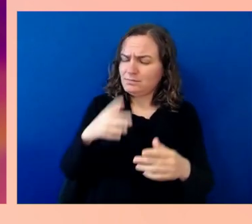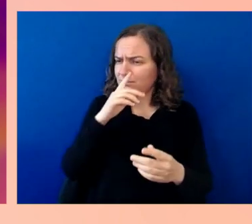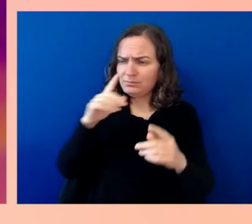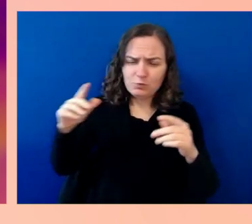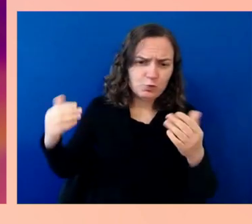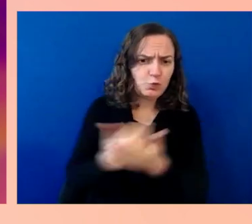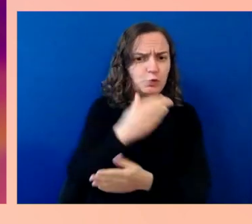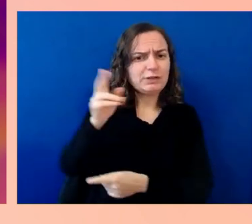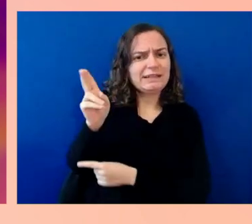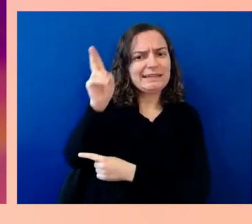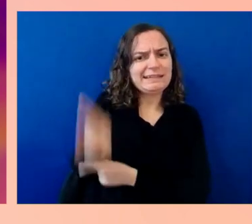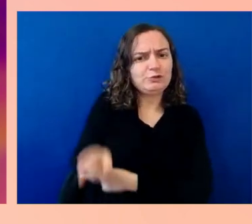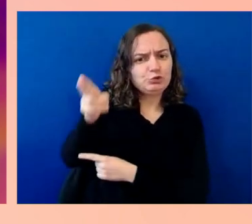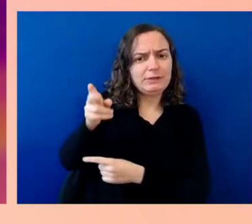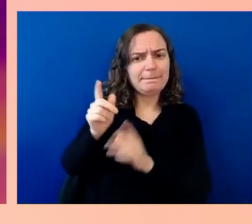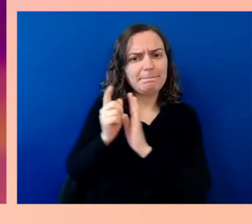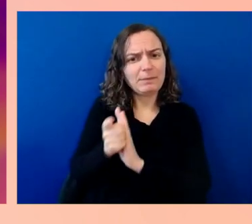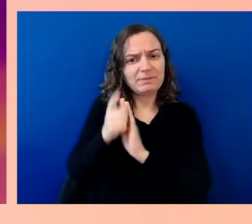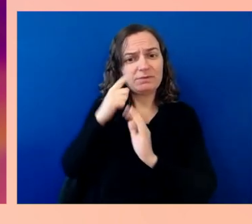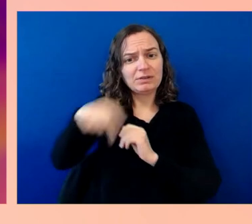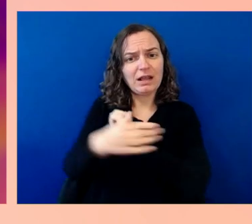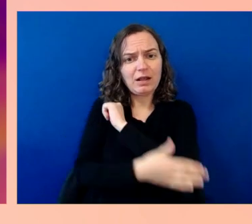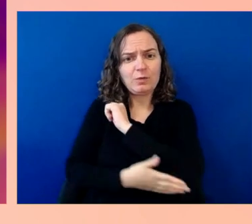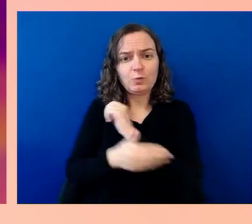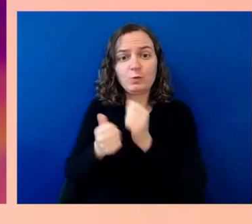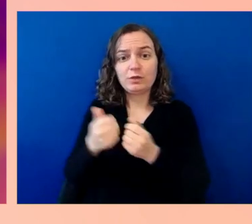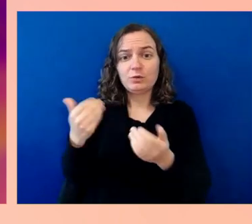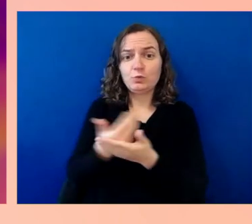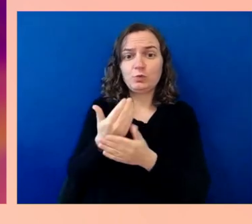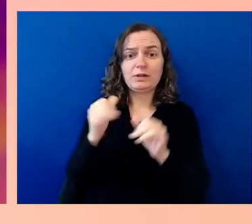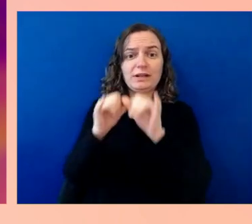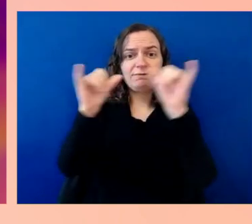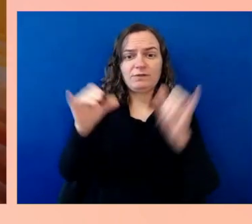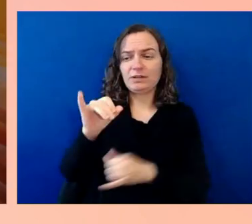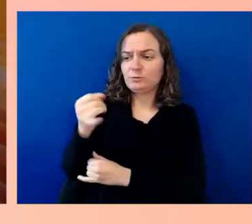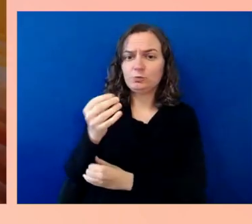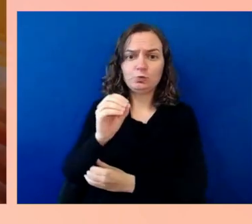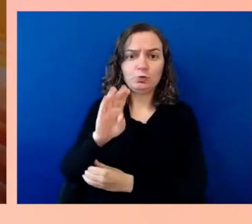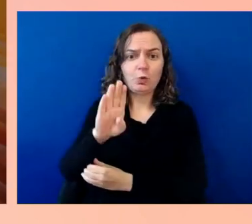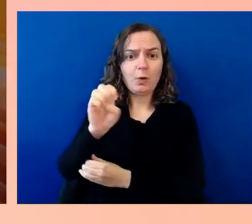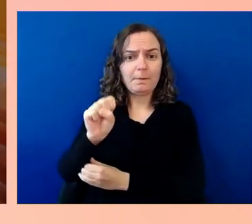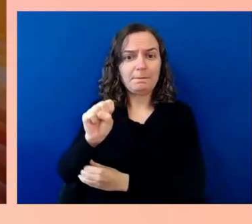2021 with bipartisan support. I think it's more than fair to